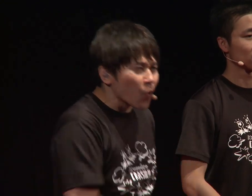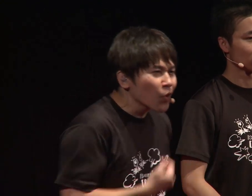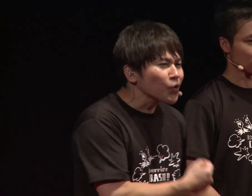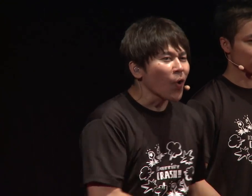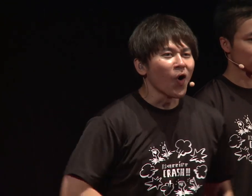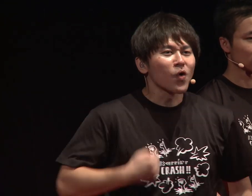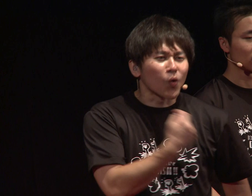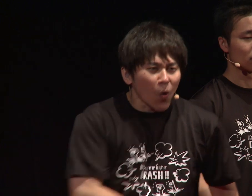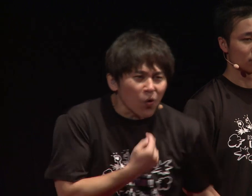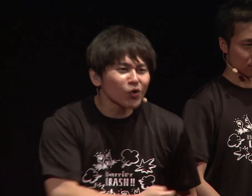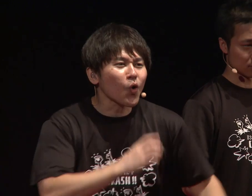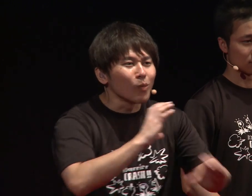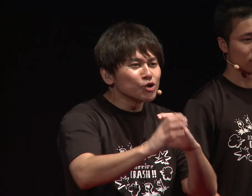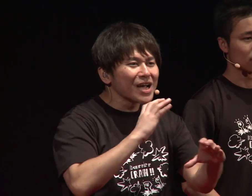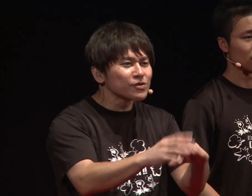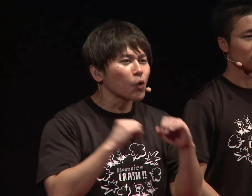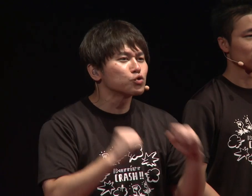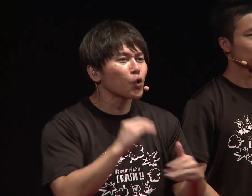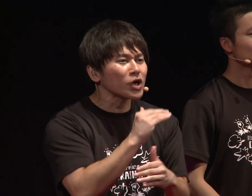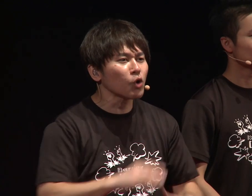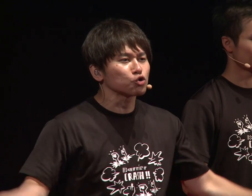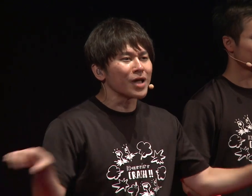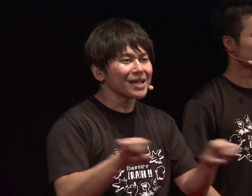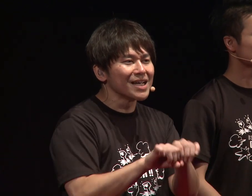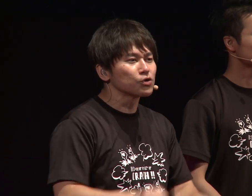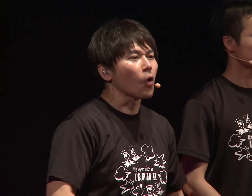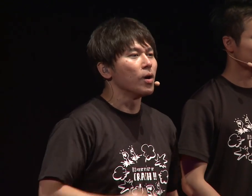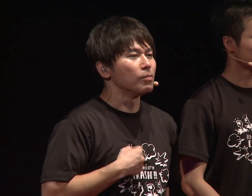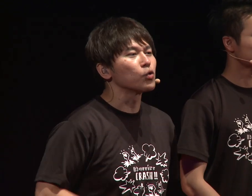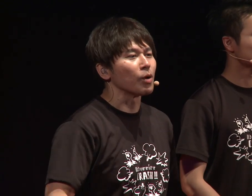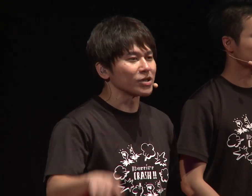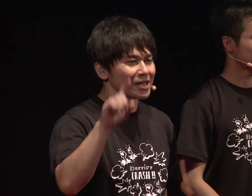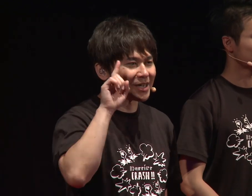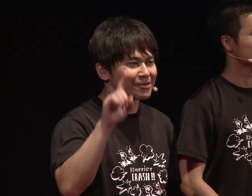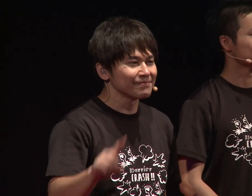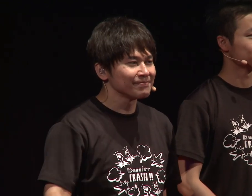I think it's about communicating by connecting hearts.